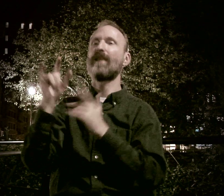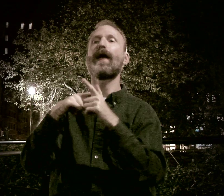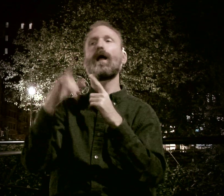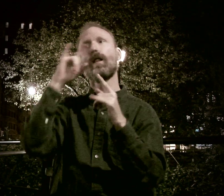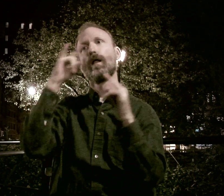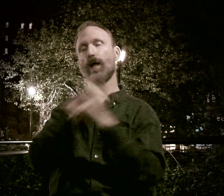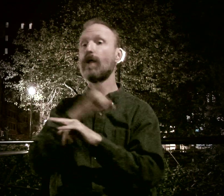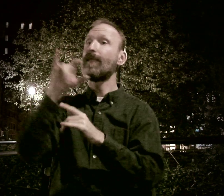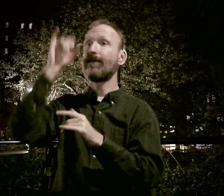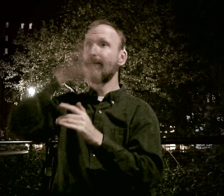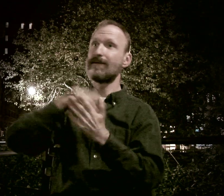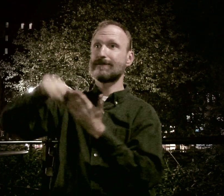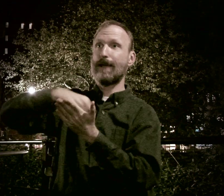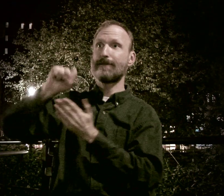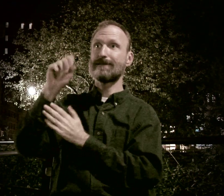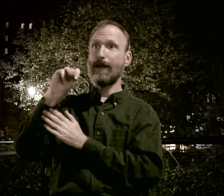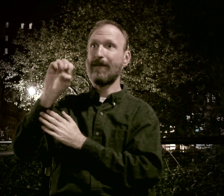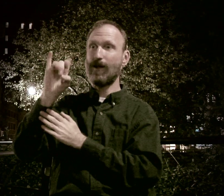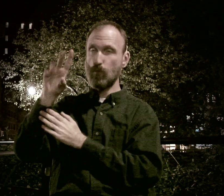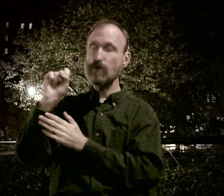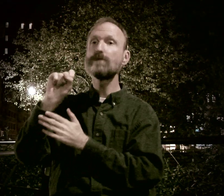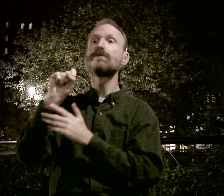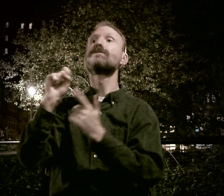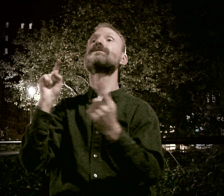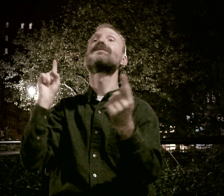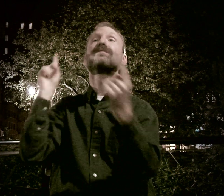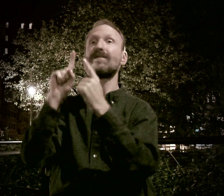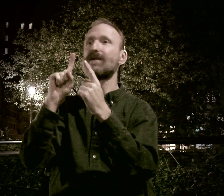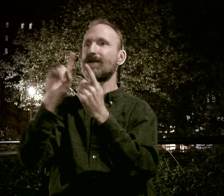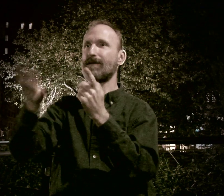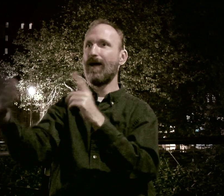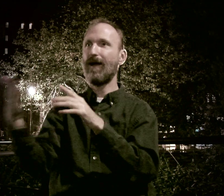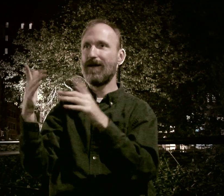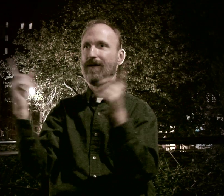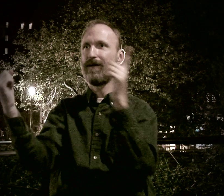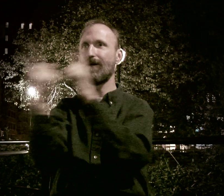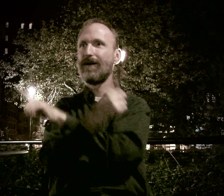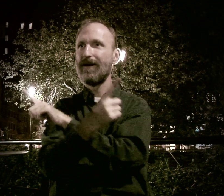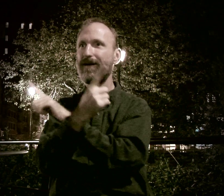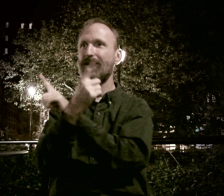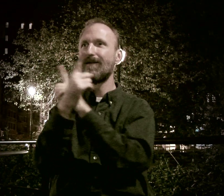Ironically, that man, Sam Edwards, had died and we had just missed each other,